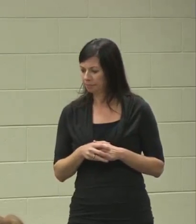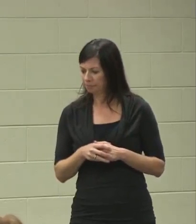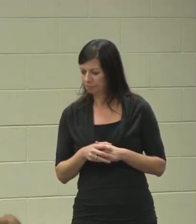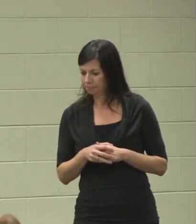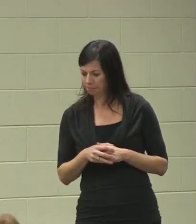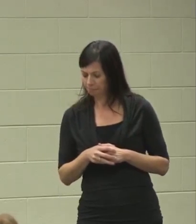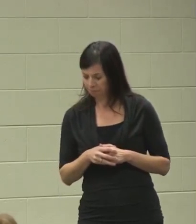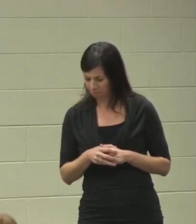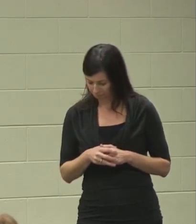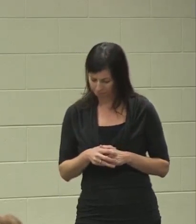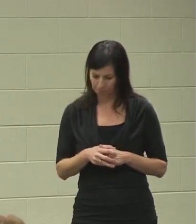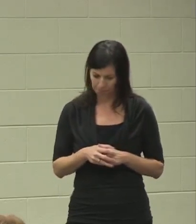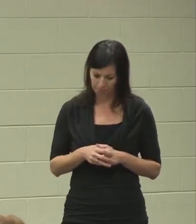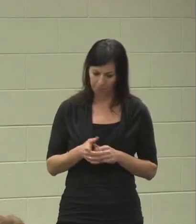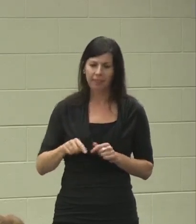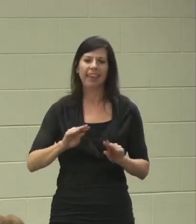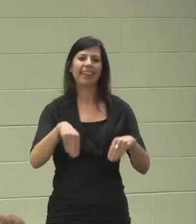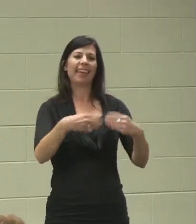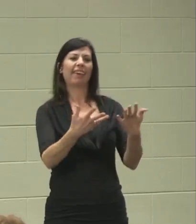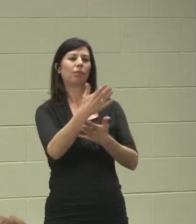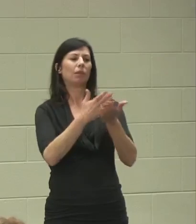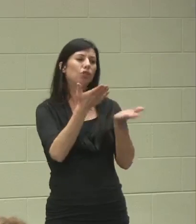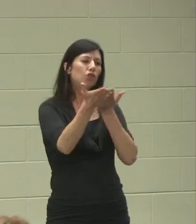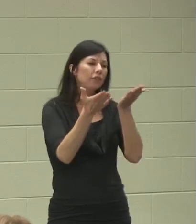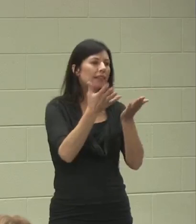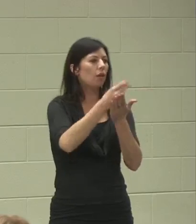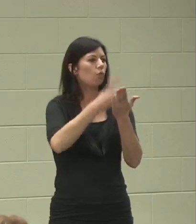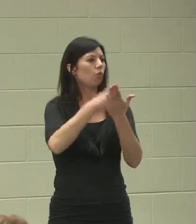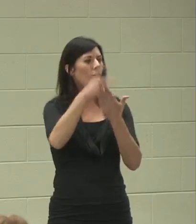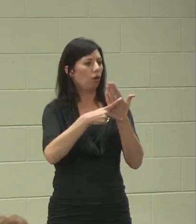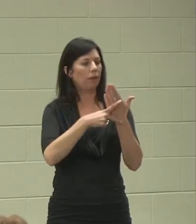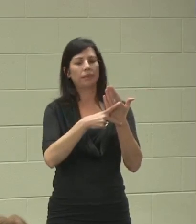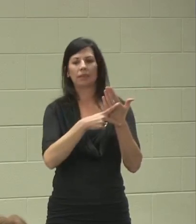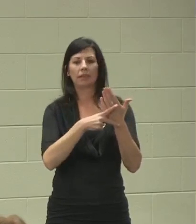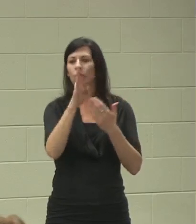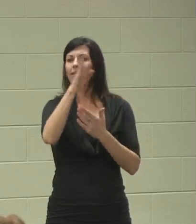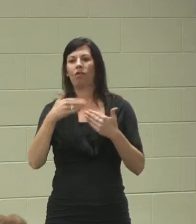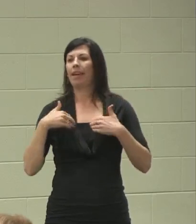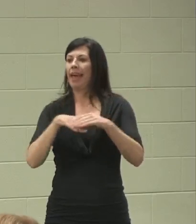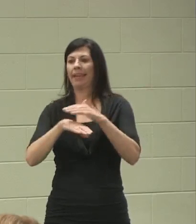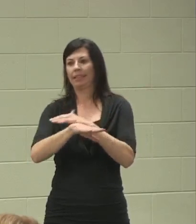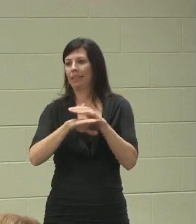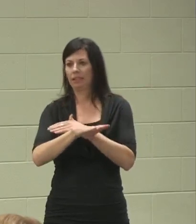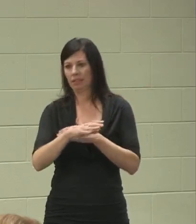and programs that he probably wouldn't have had access to. So the adult service system that he had